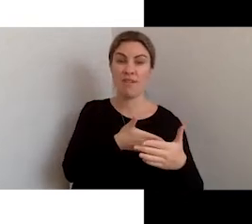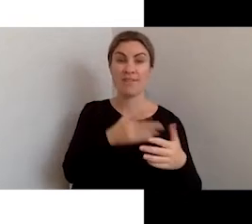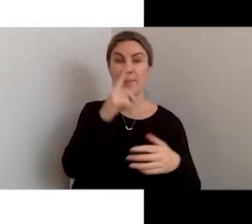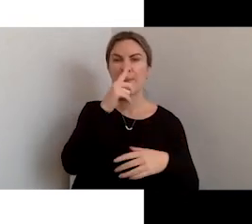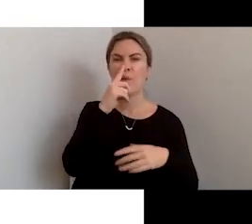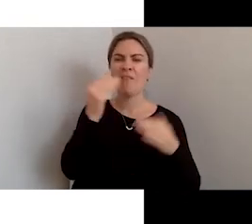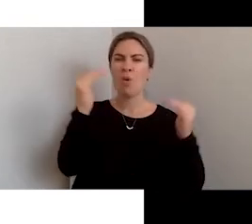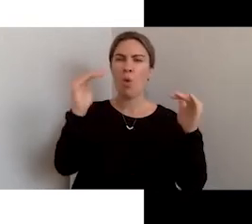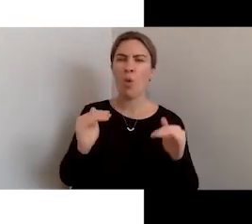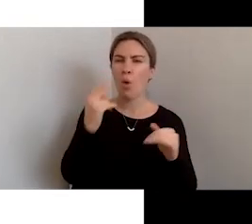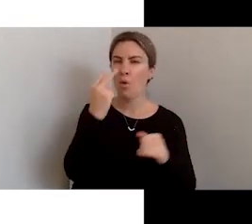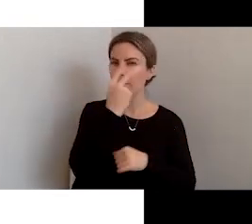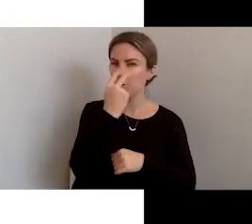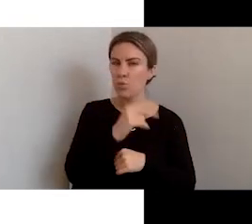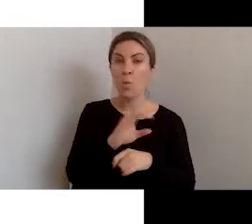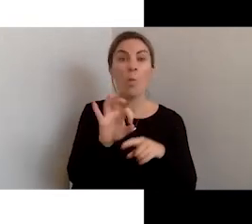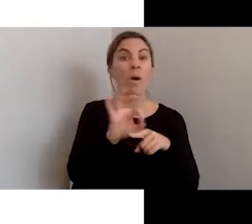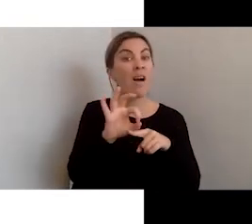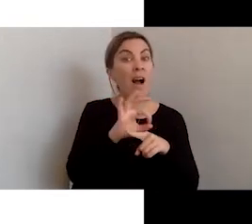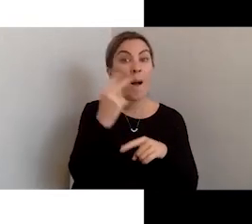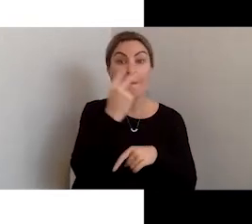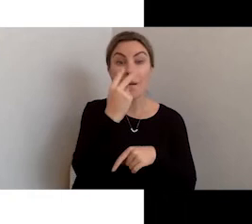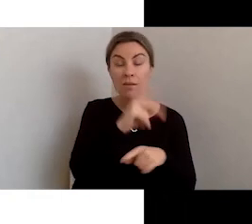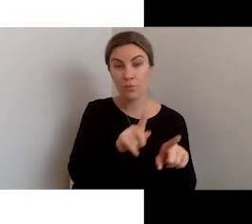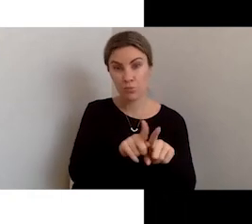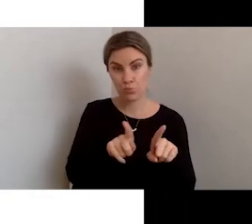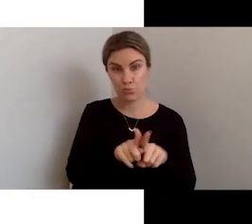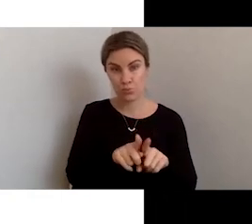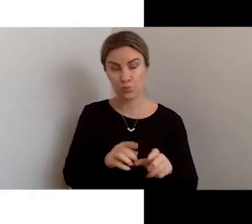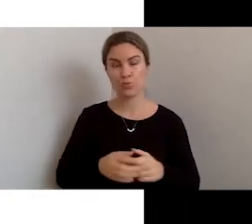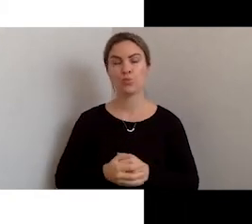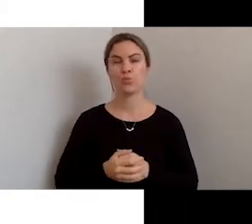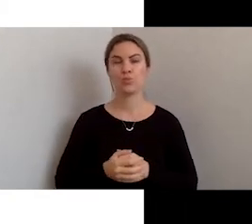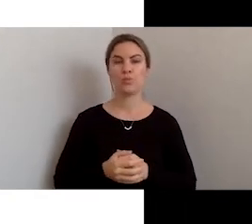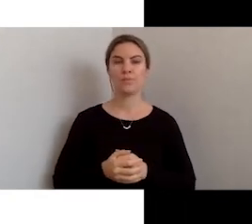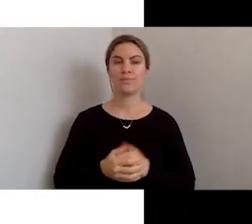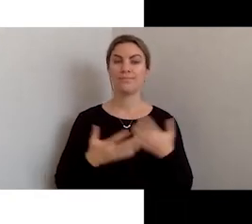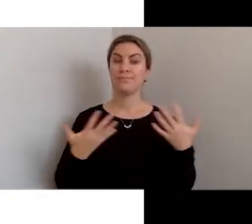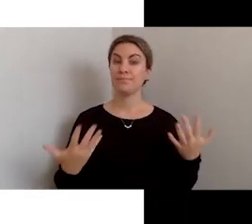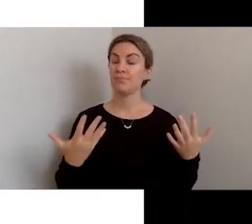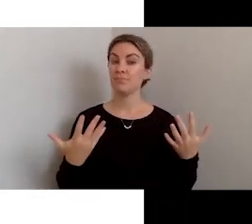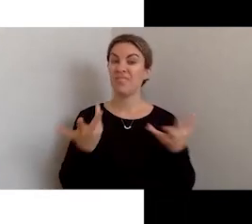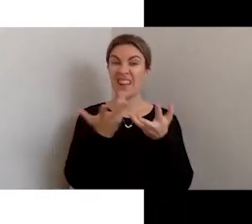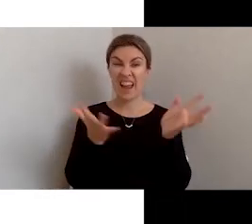and colour-blindness. So the question is - how can you tell if